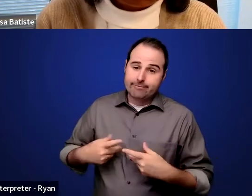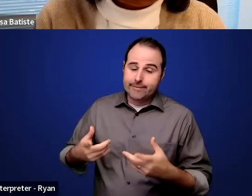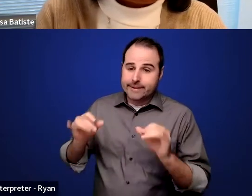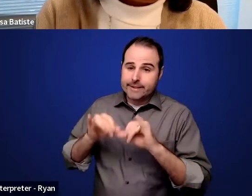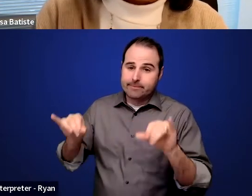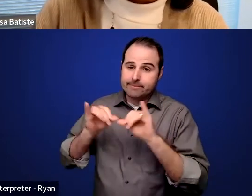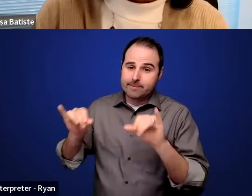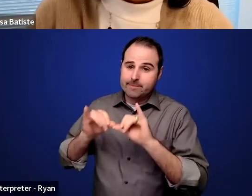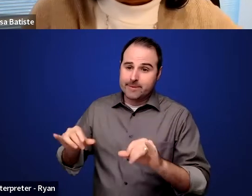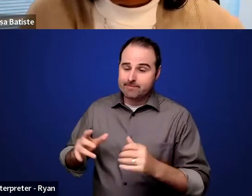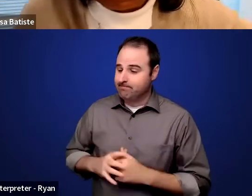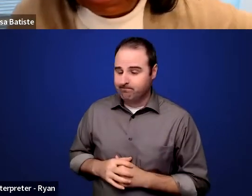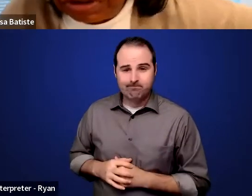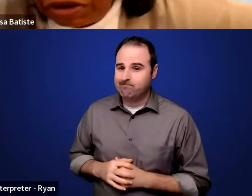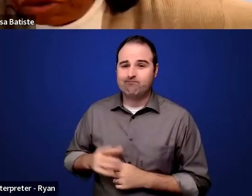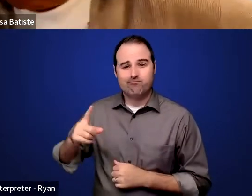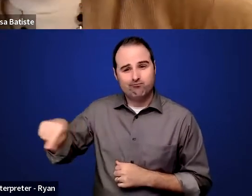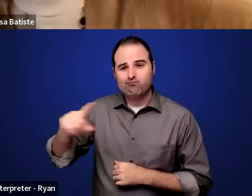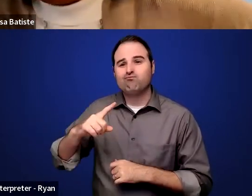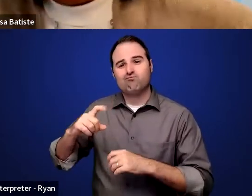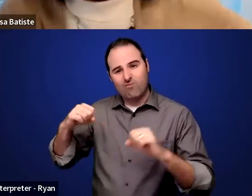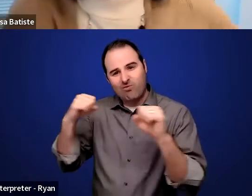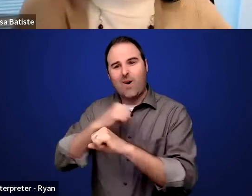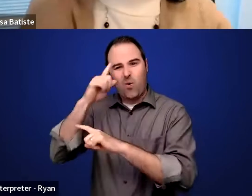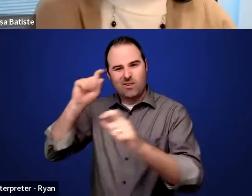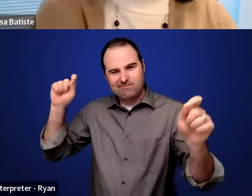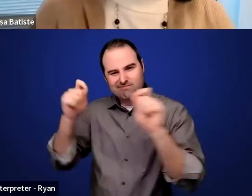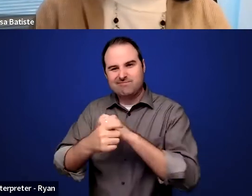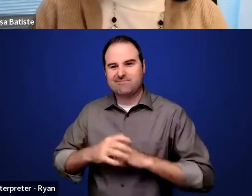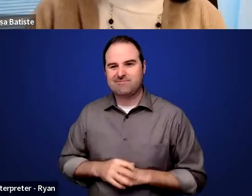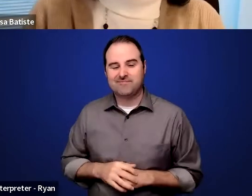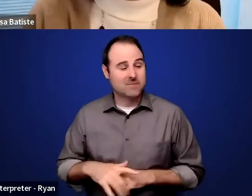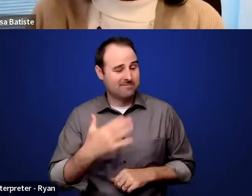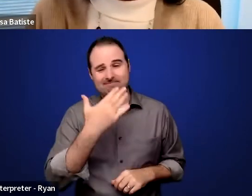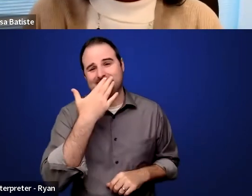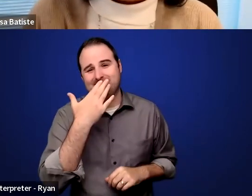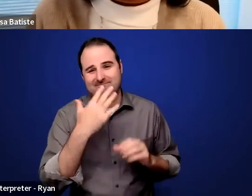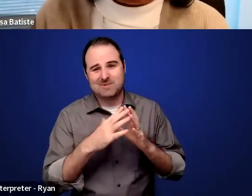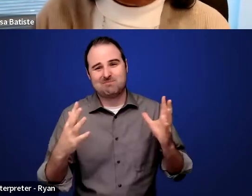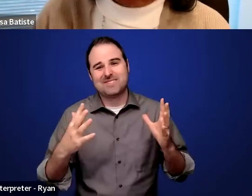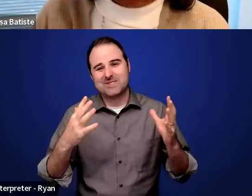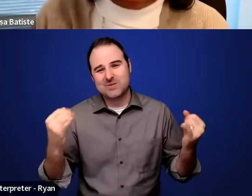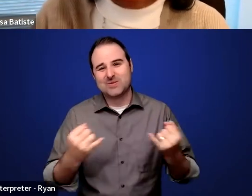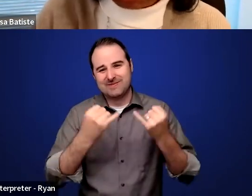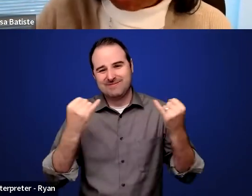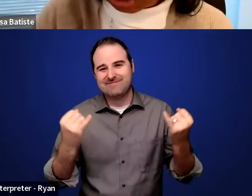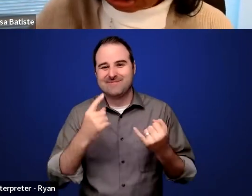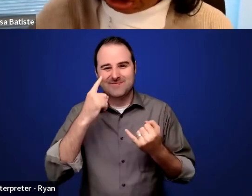Okay. All right. Well thank you so much Judy, for being with us today. We really appreciated having you on.